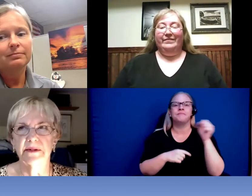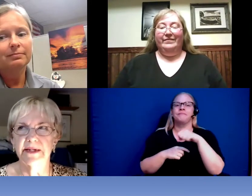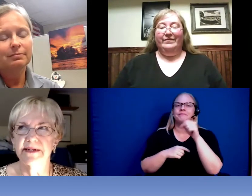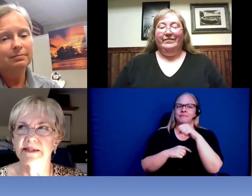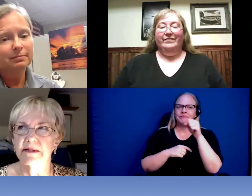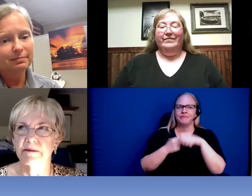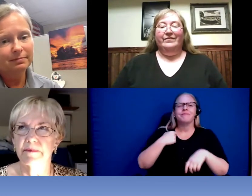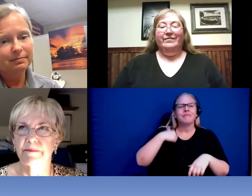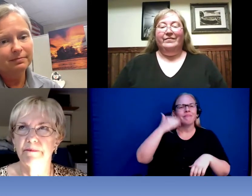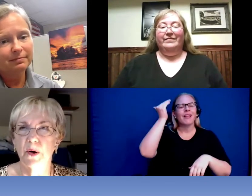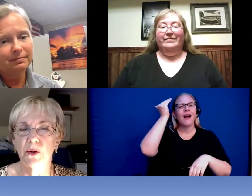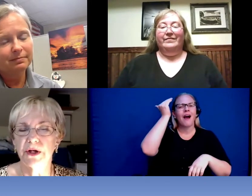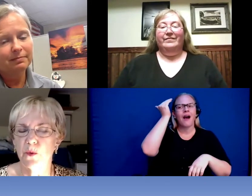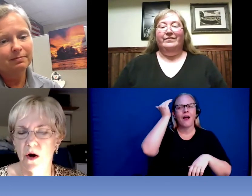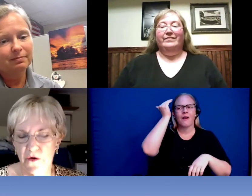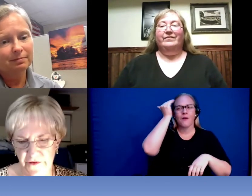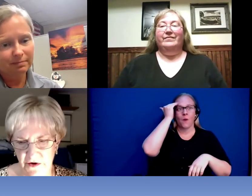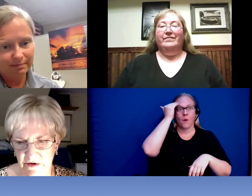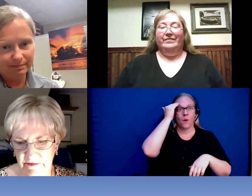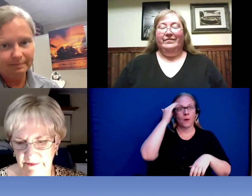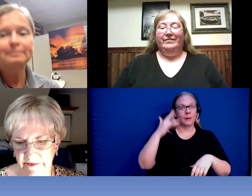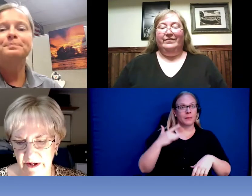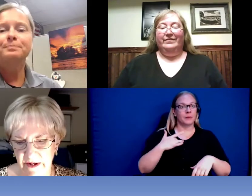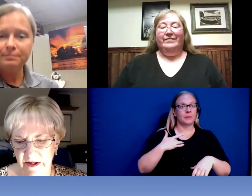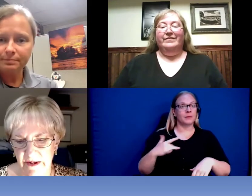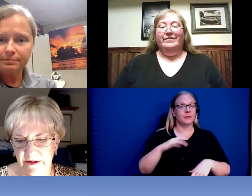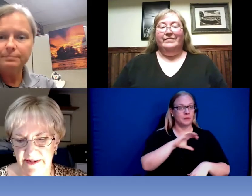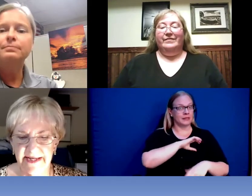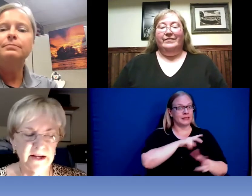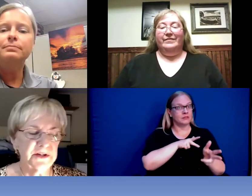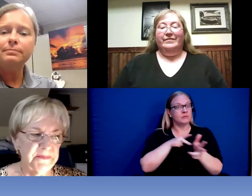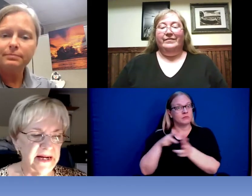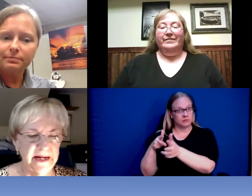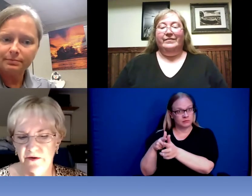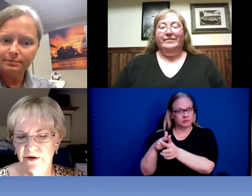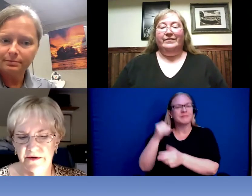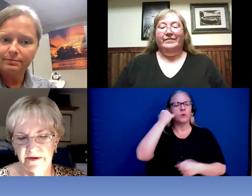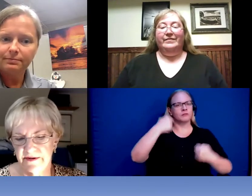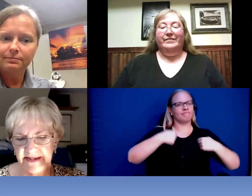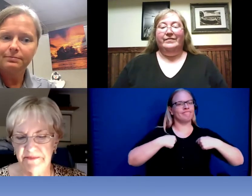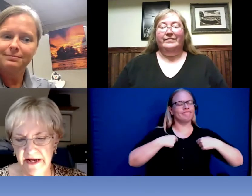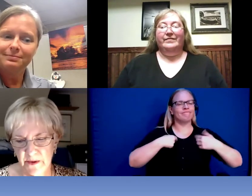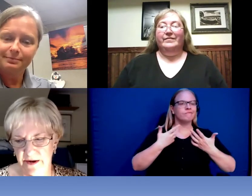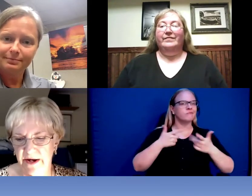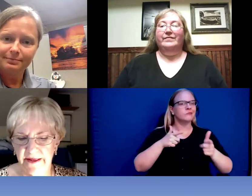police pull you over, let's say you are speeding or there is something going on and they